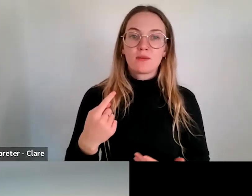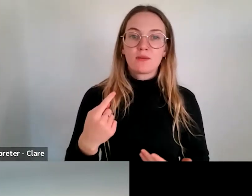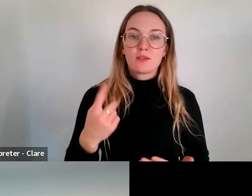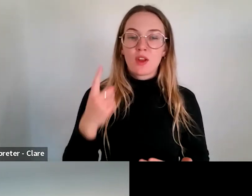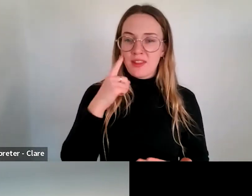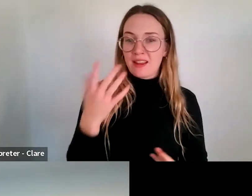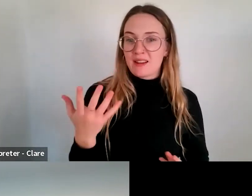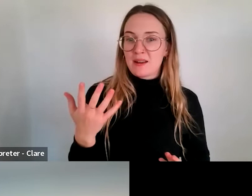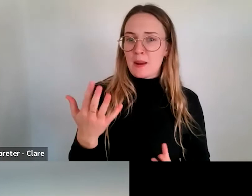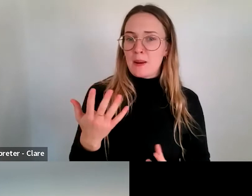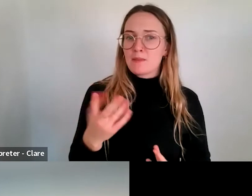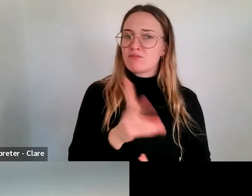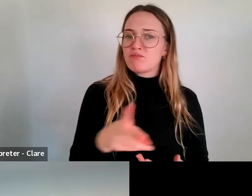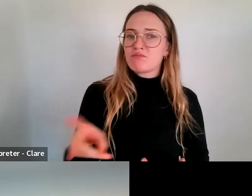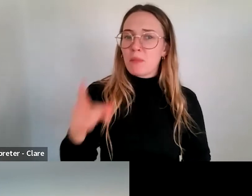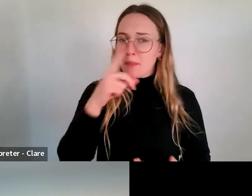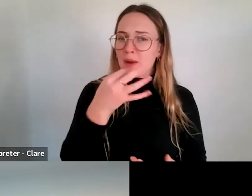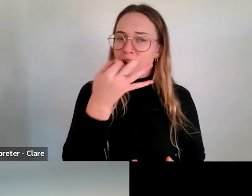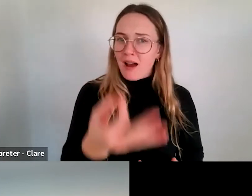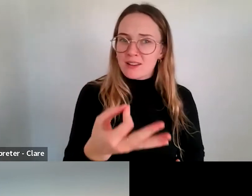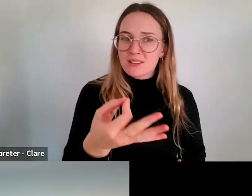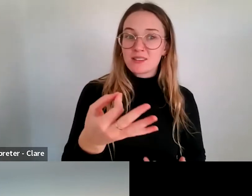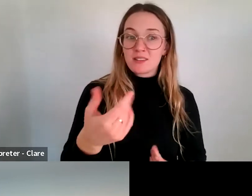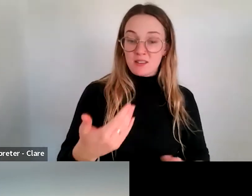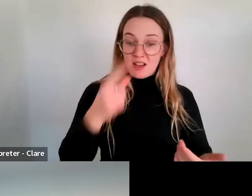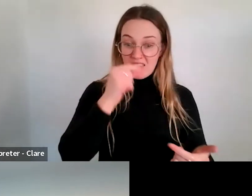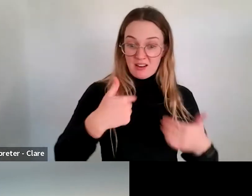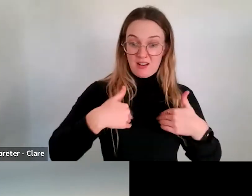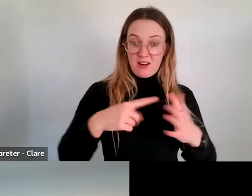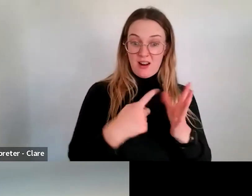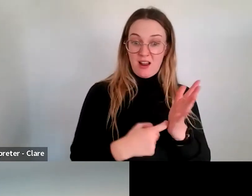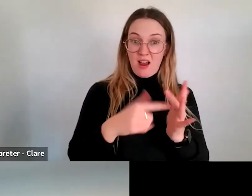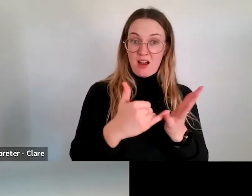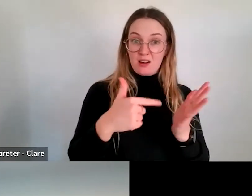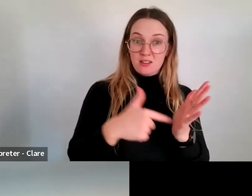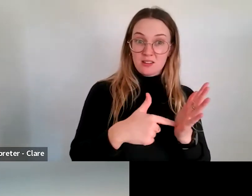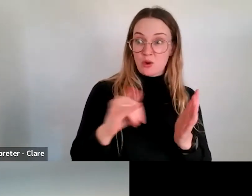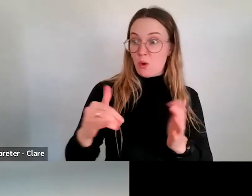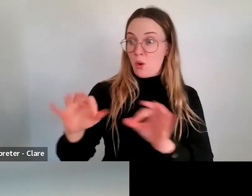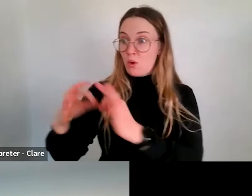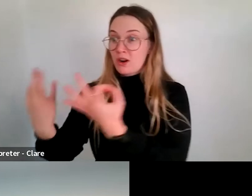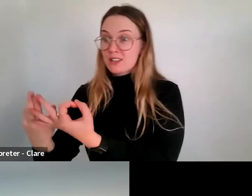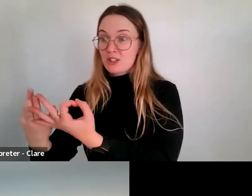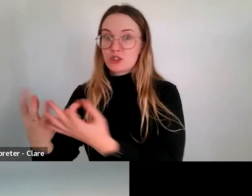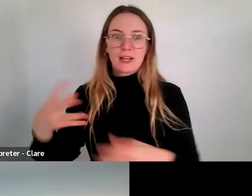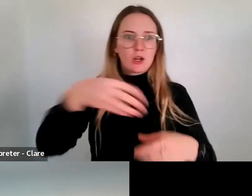you know, can an artist or individual or an organisation be on multiple applications?